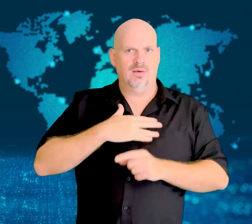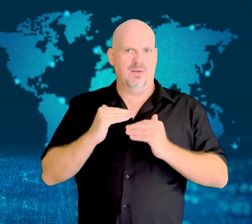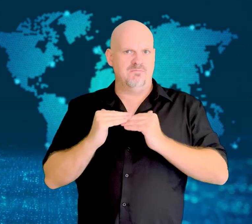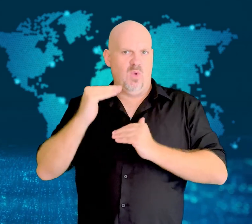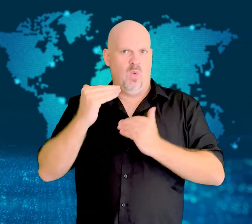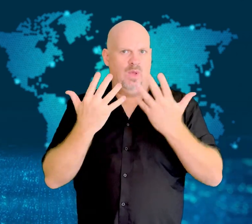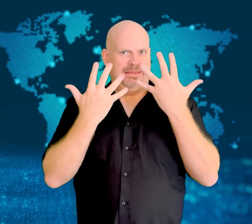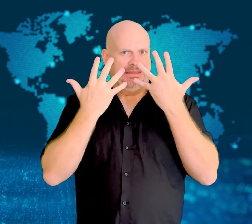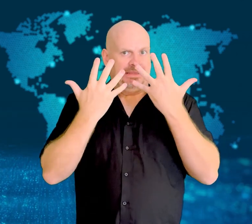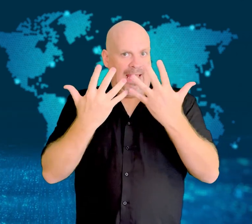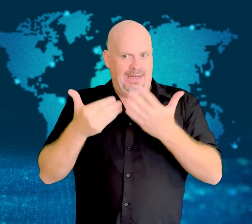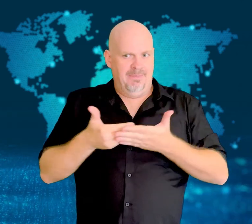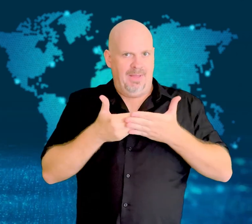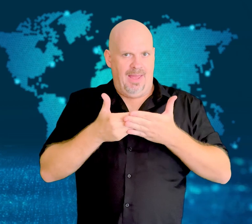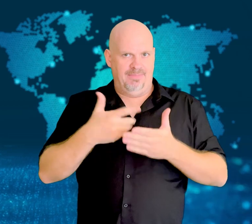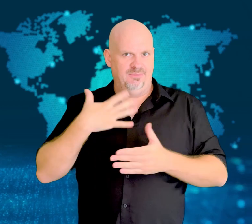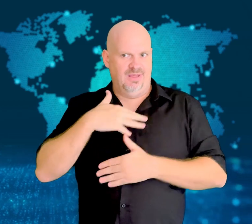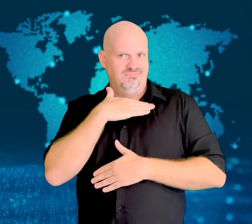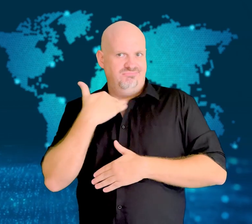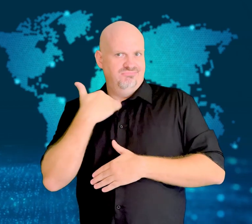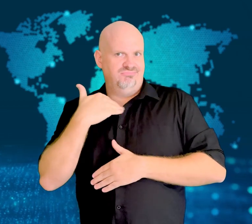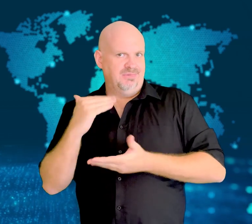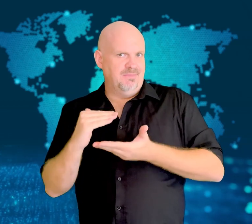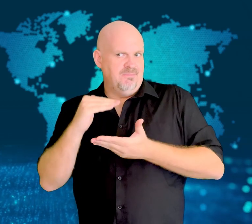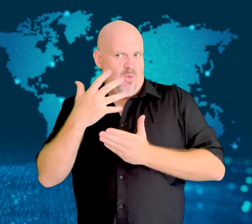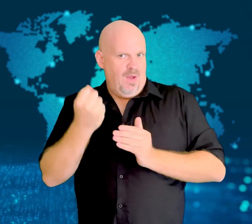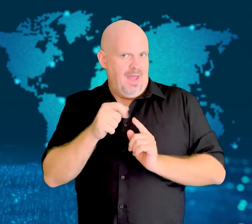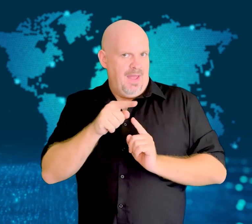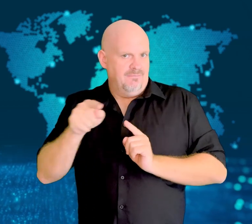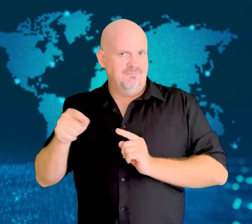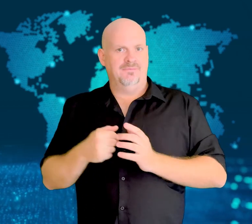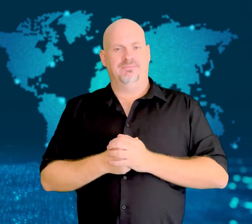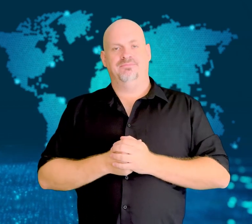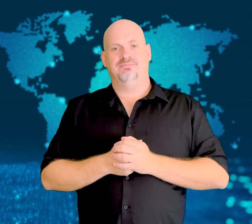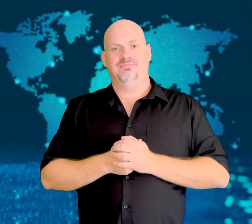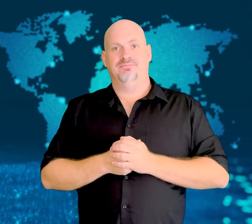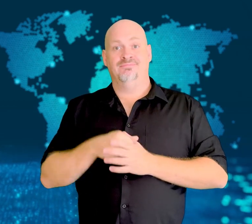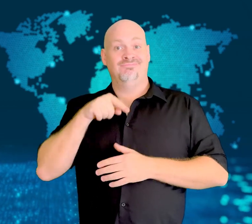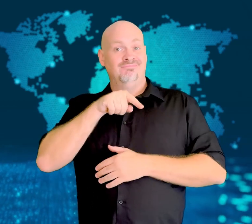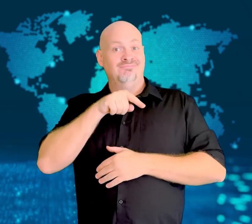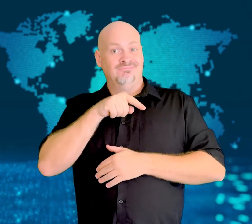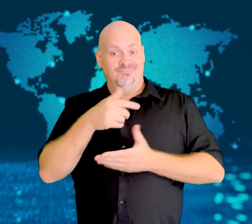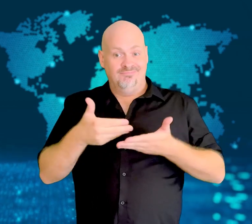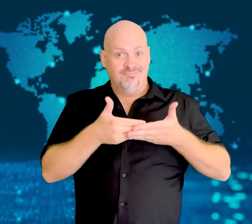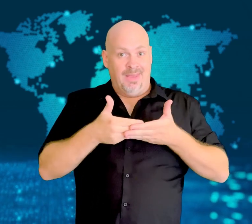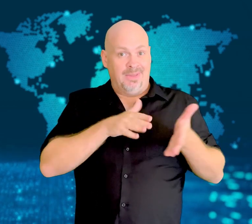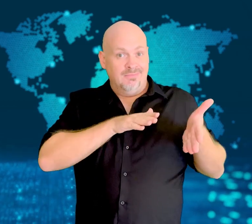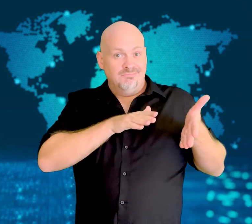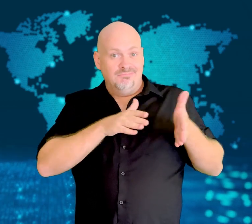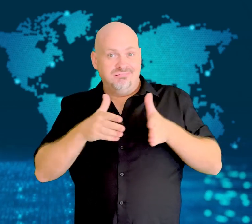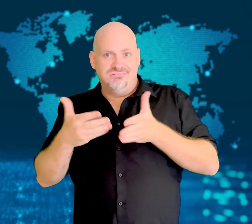The deaths took place while she was an employee at the Countess of